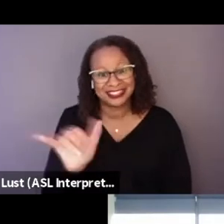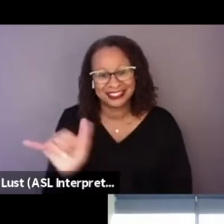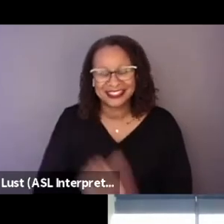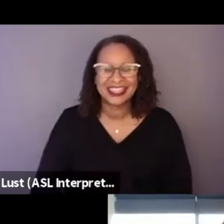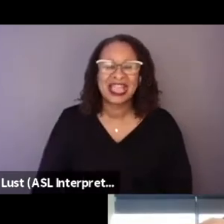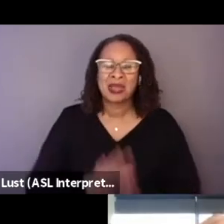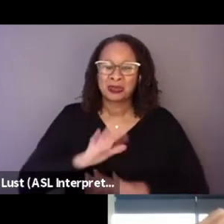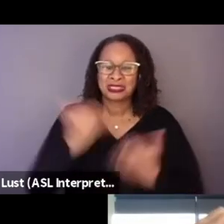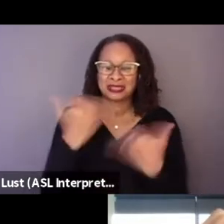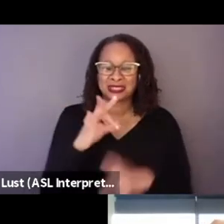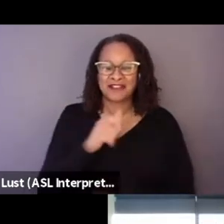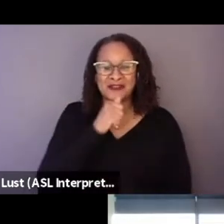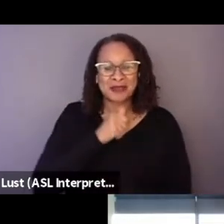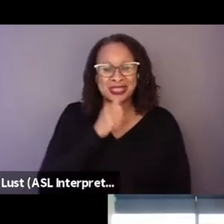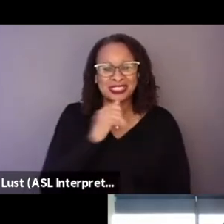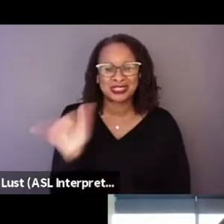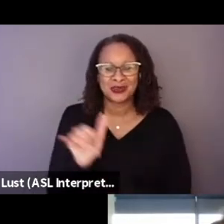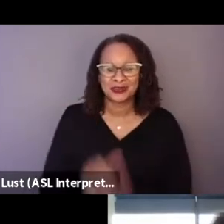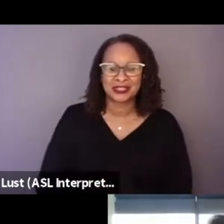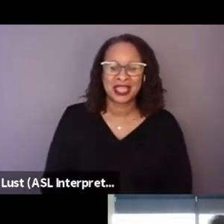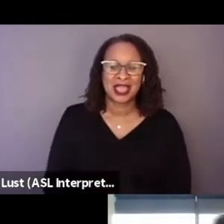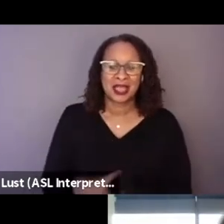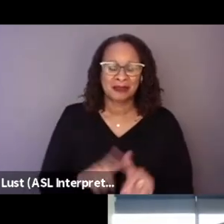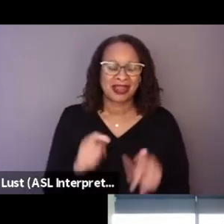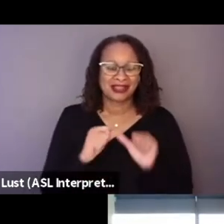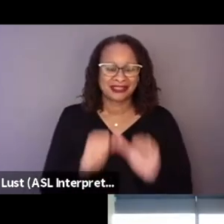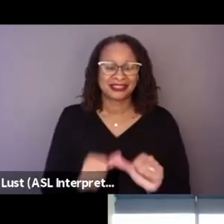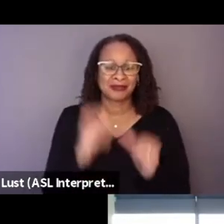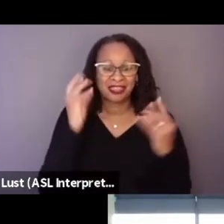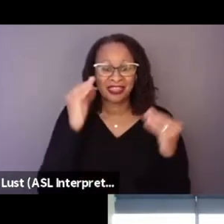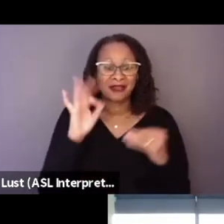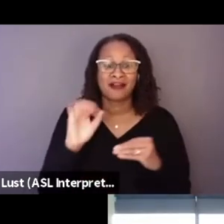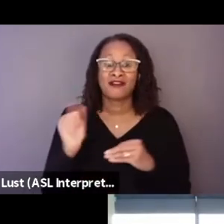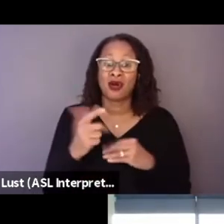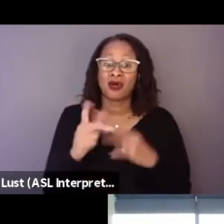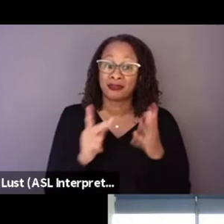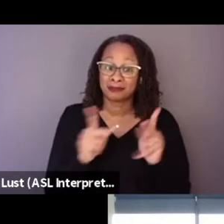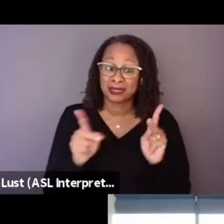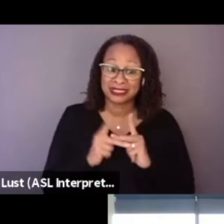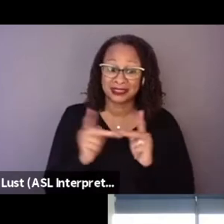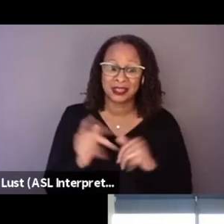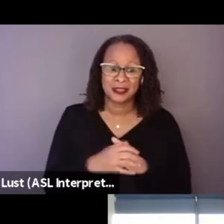But, you know, I keep thinking of all the places where some of the places are very obvious